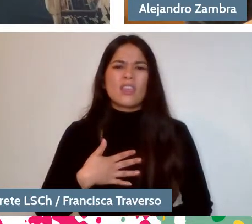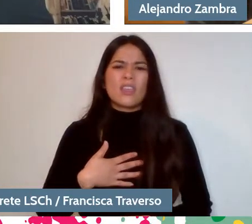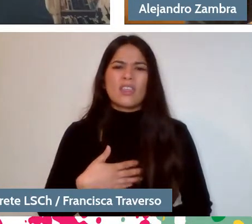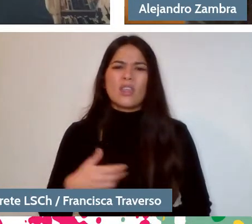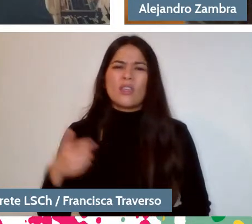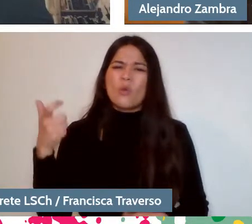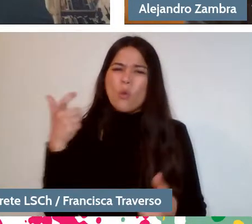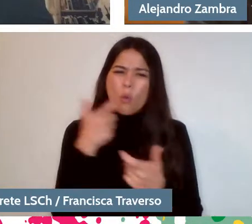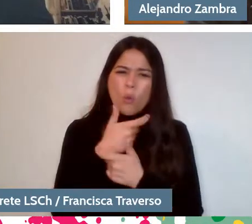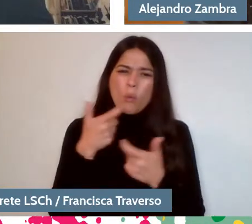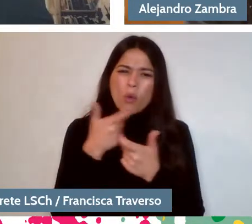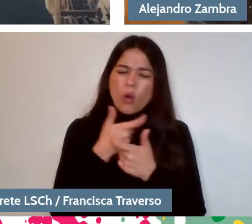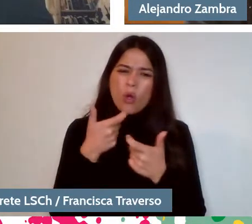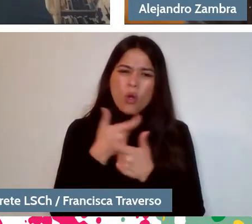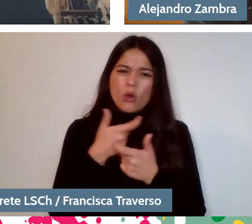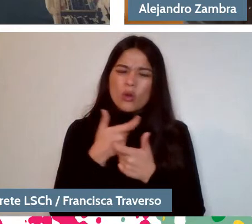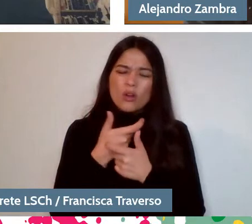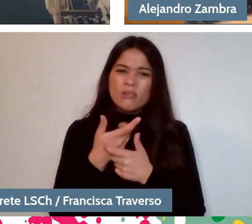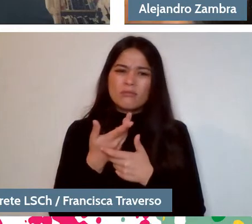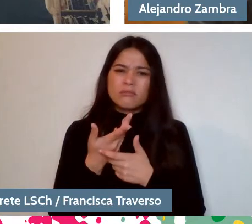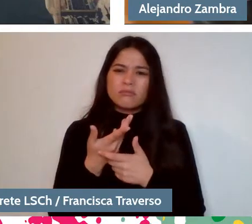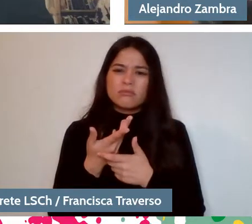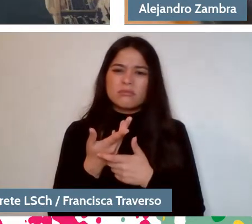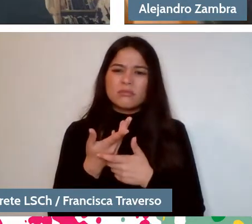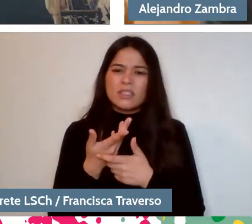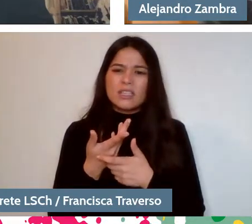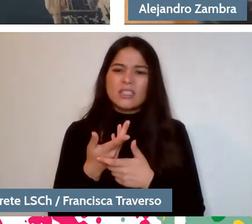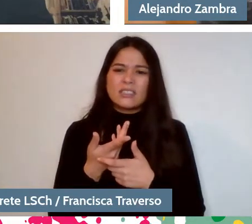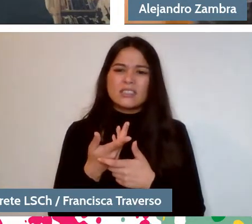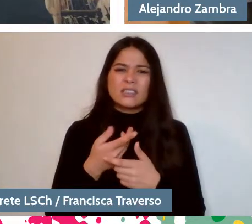it's a color palette, let's say